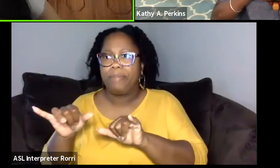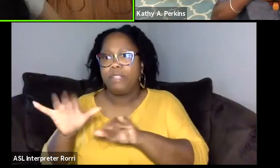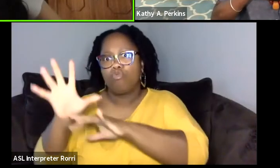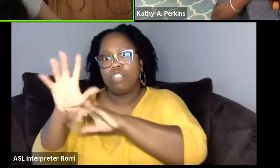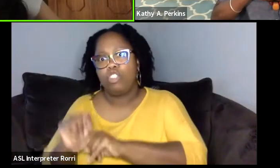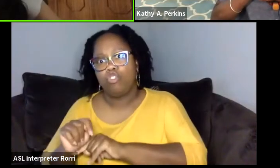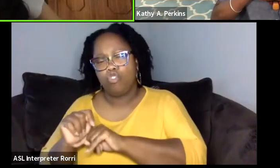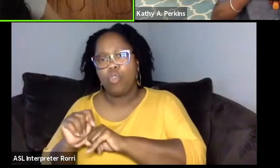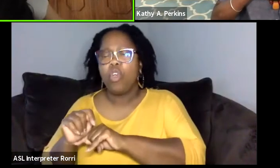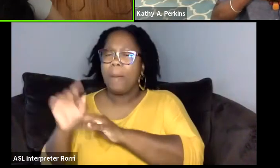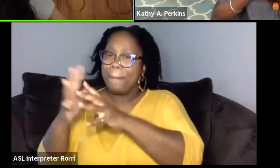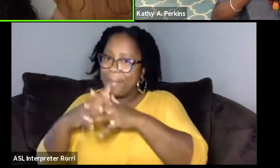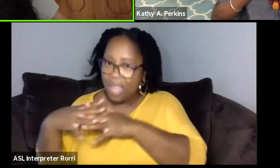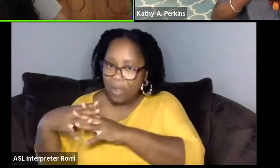to look like in this context.